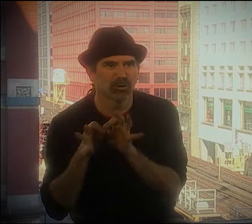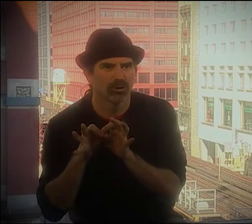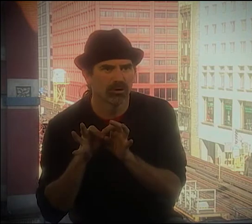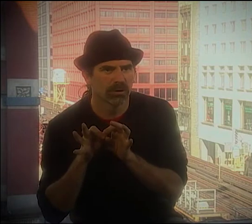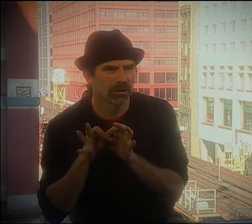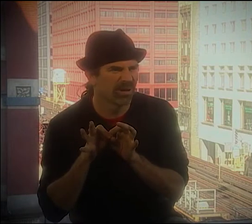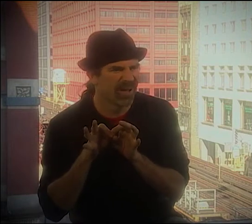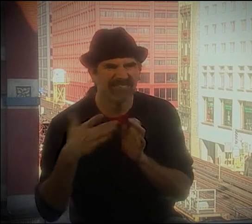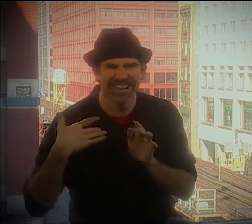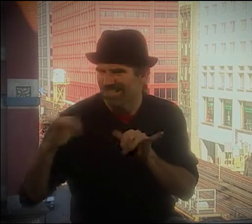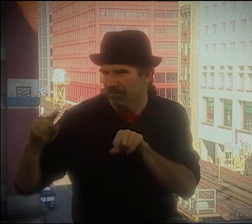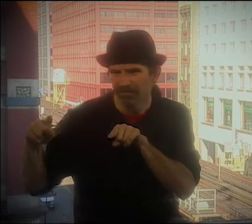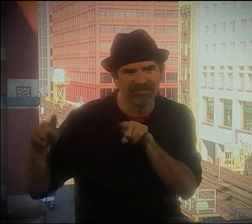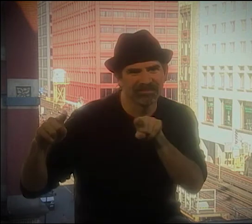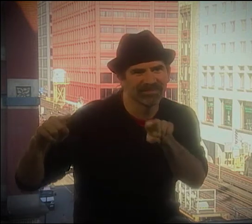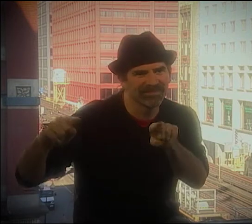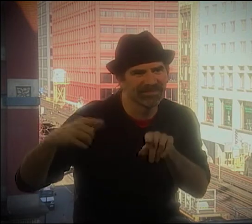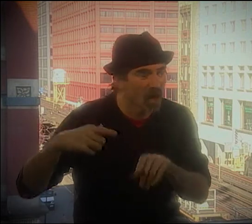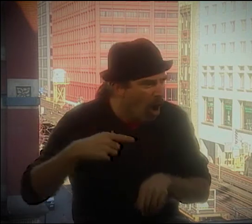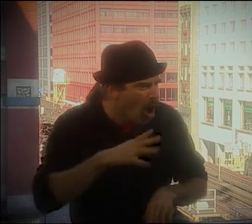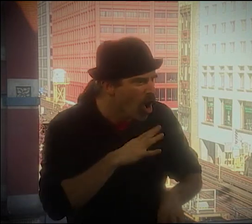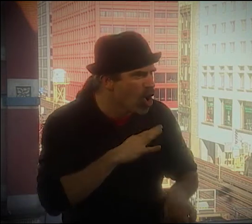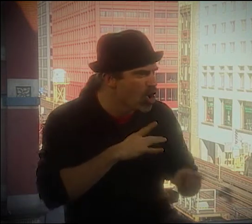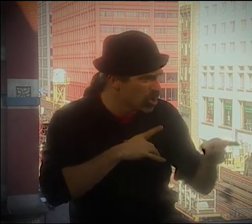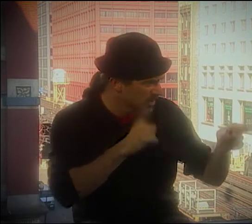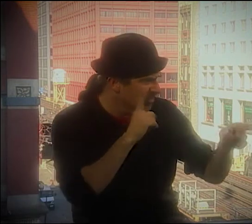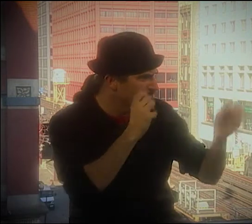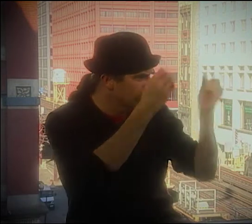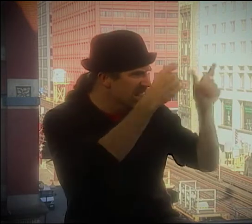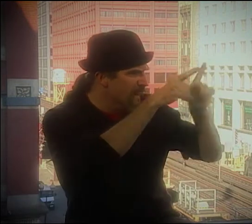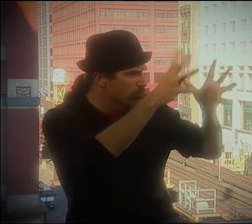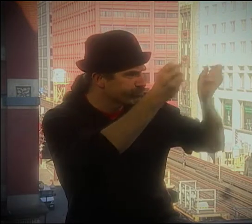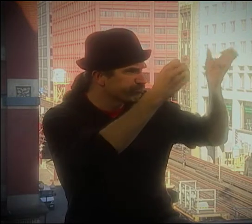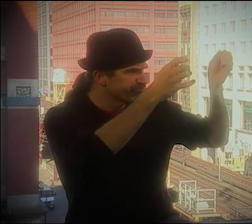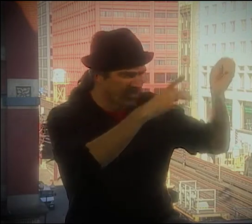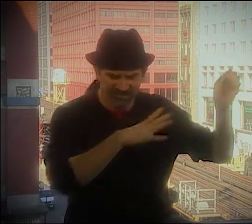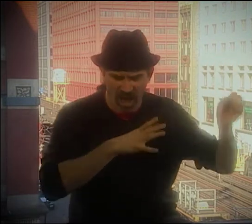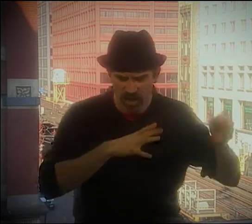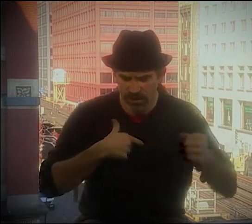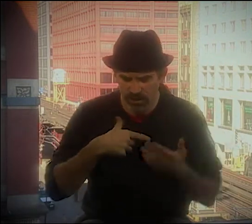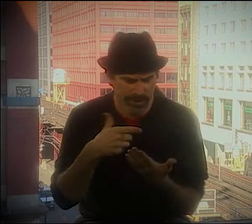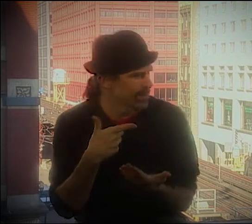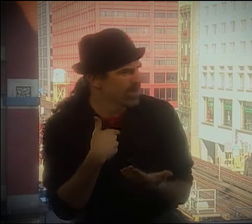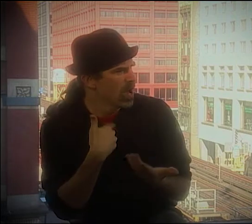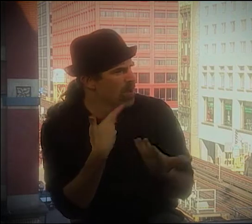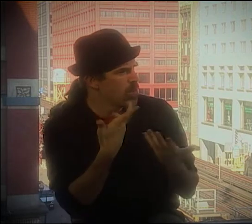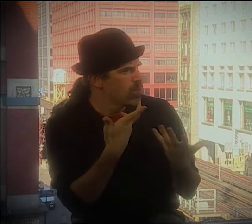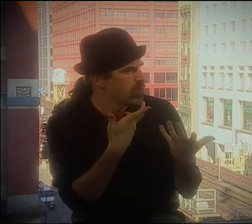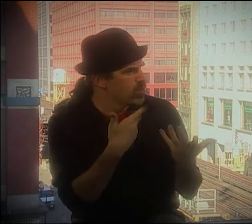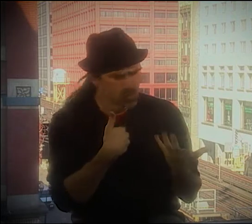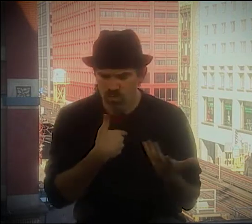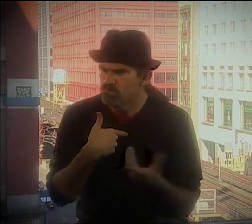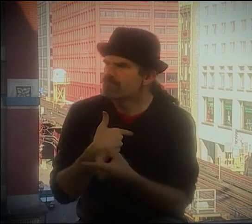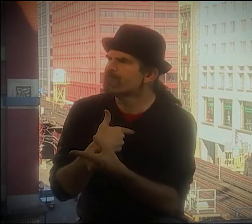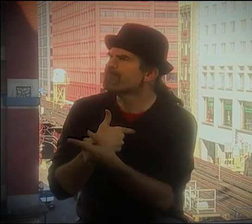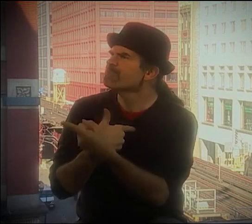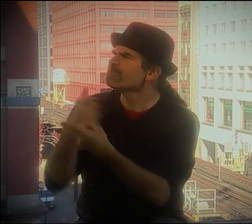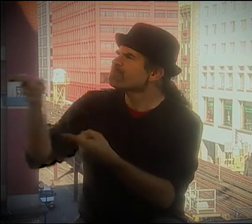YOU KNOW, A LOT OF DEAF PEOPLE WHO WERE VERY INTERESTED AND MOTIVATED IN THIS, AND A LOT OF THE HEARING INTERPRETERS, TOO.